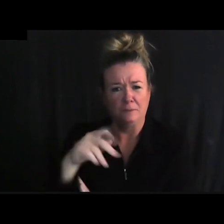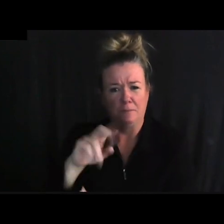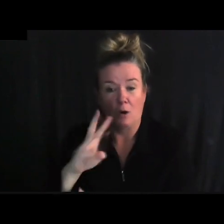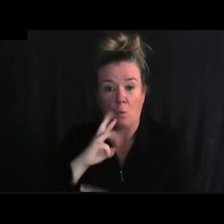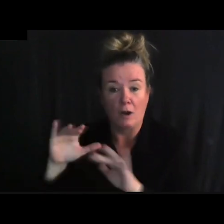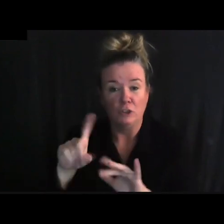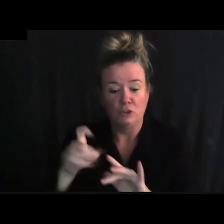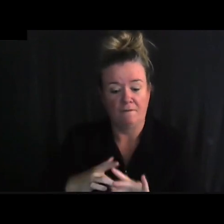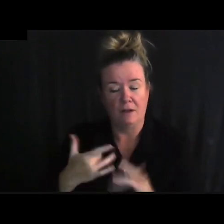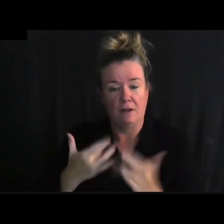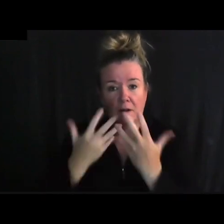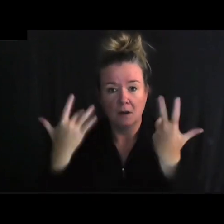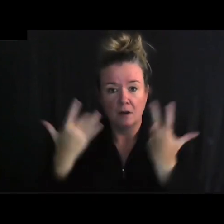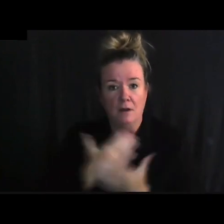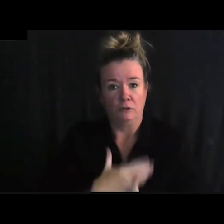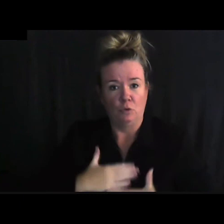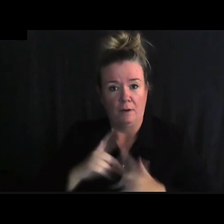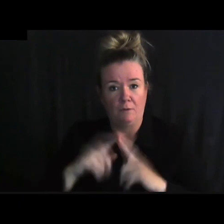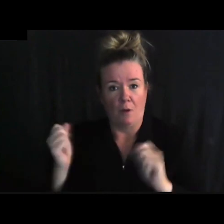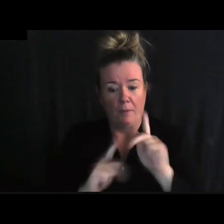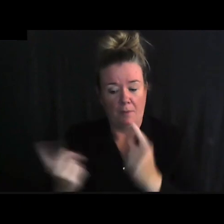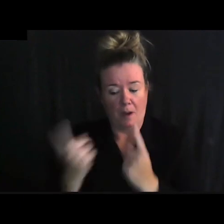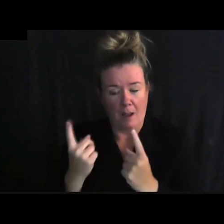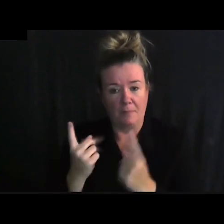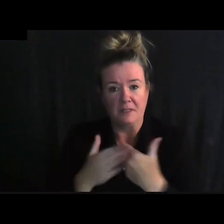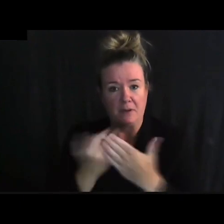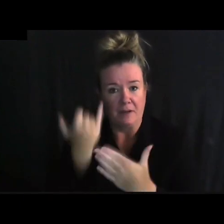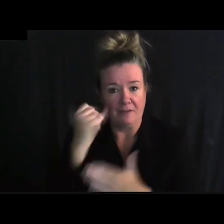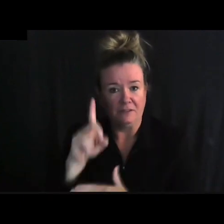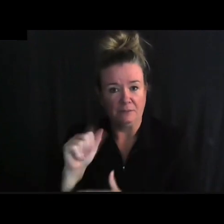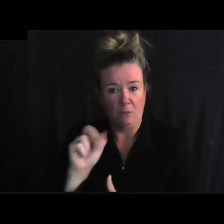parks and waterways should be welcoming and enjoyed by all, including people with disabilities.